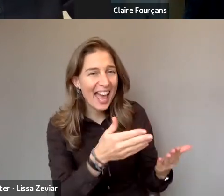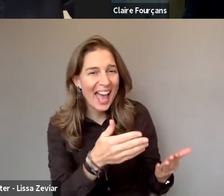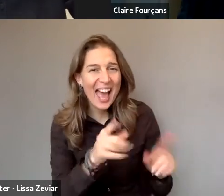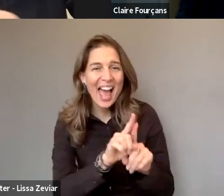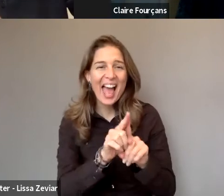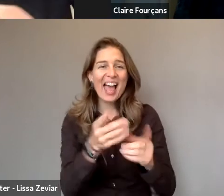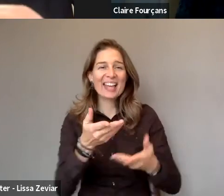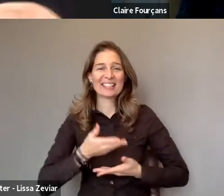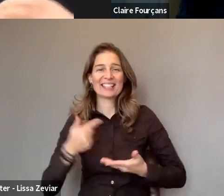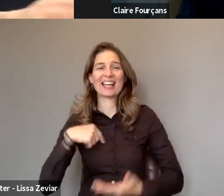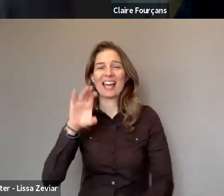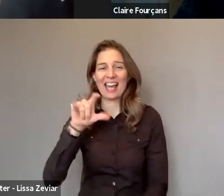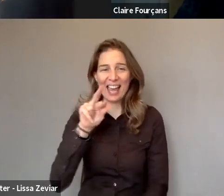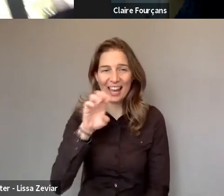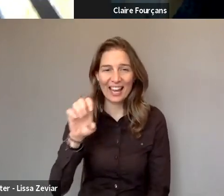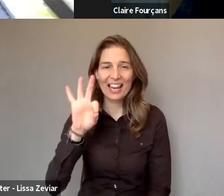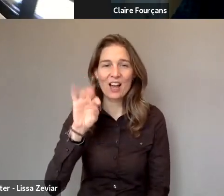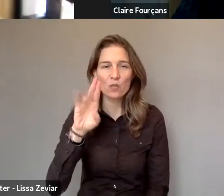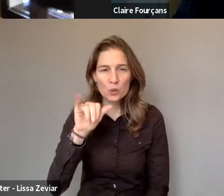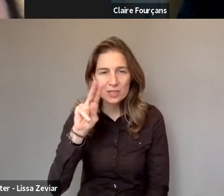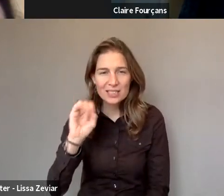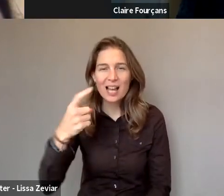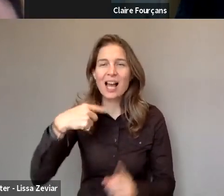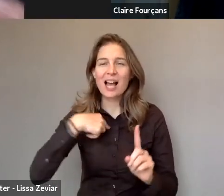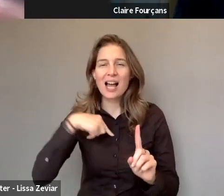I'm Policy and Campaigns Director at European Women's Lobby.